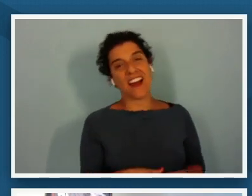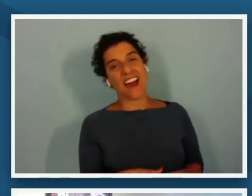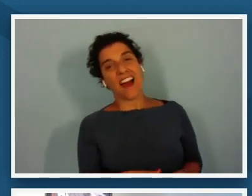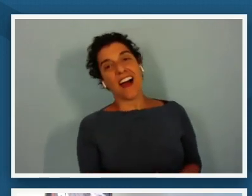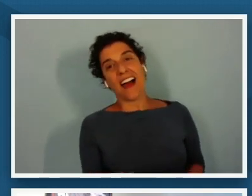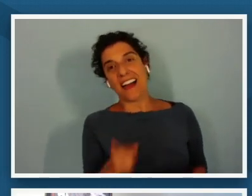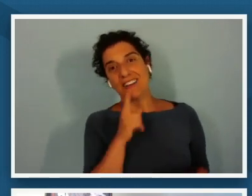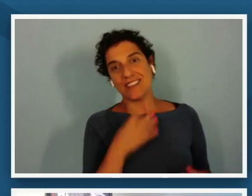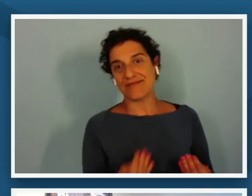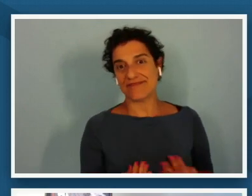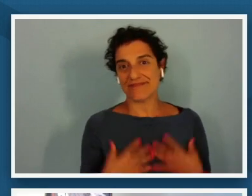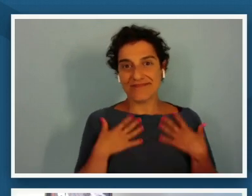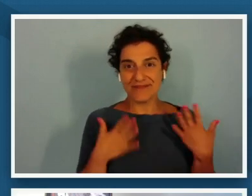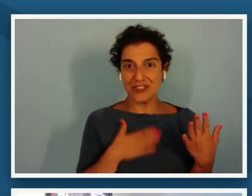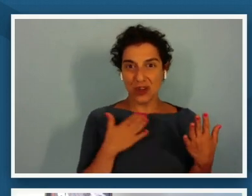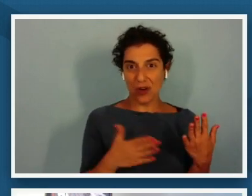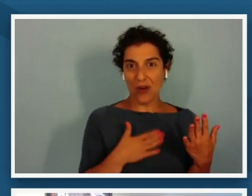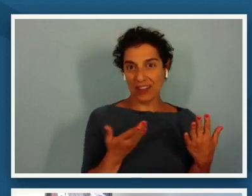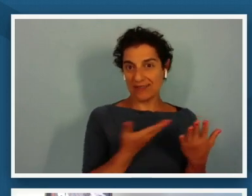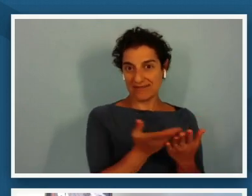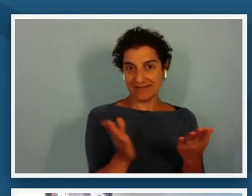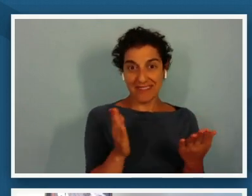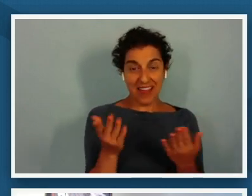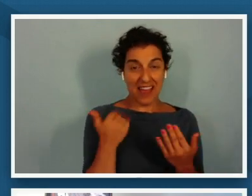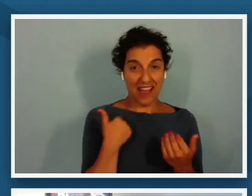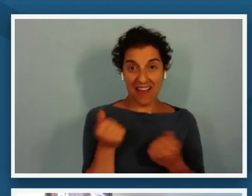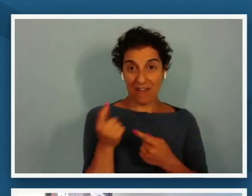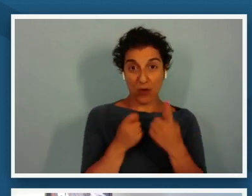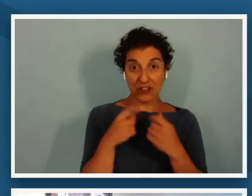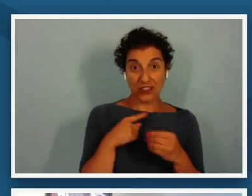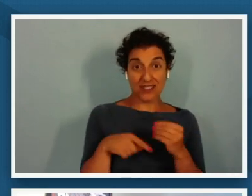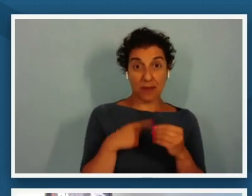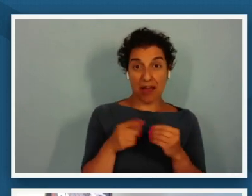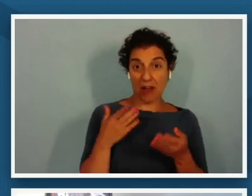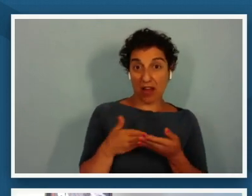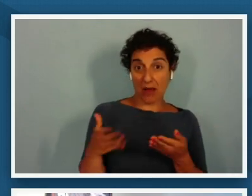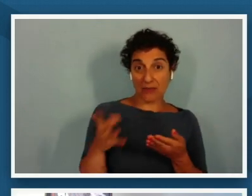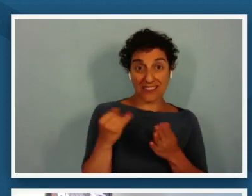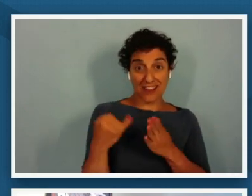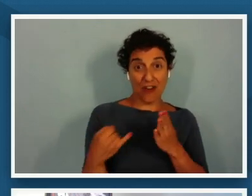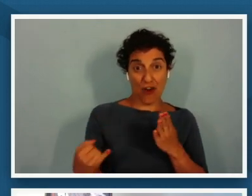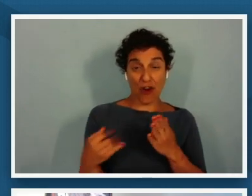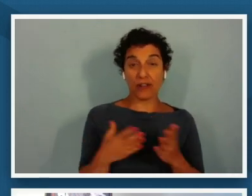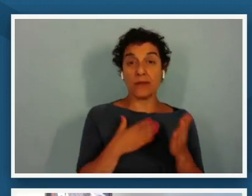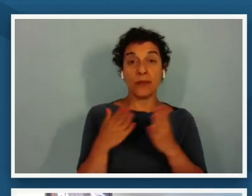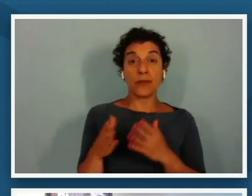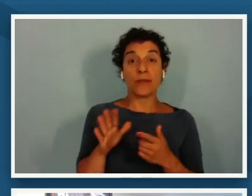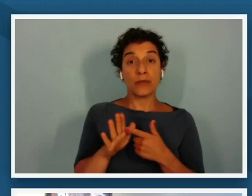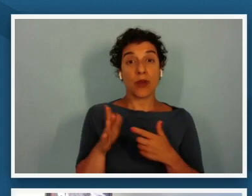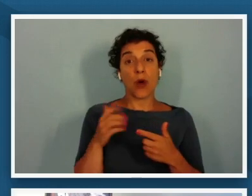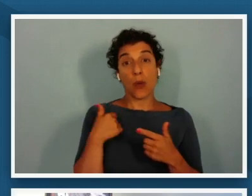people have questions about objects and artwork